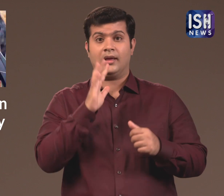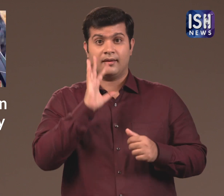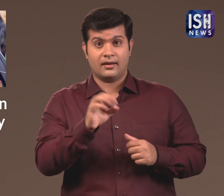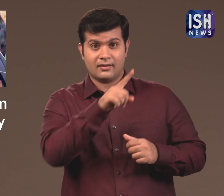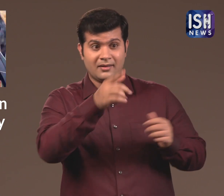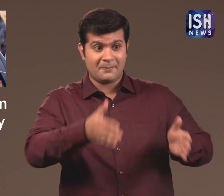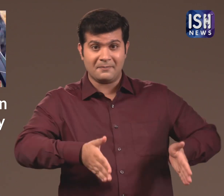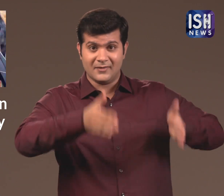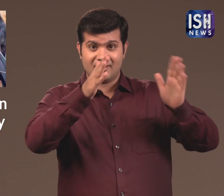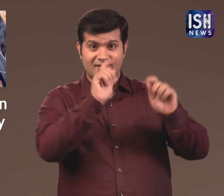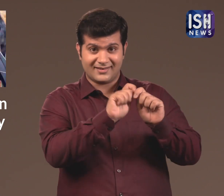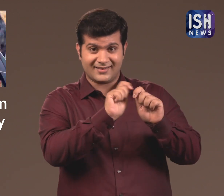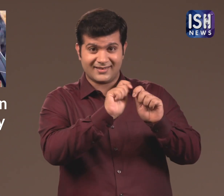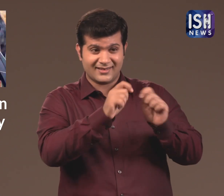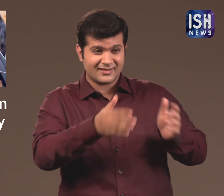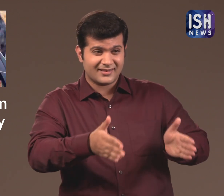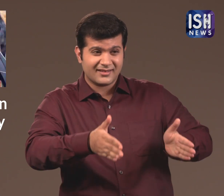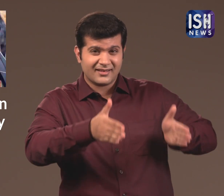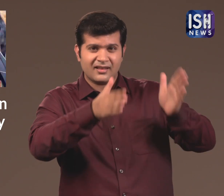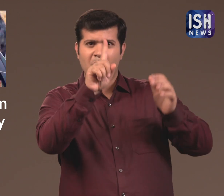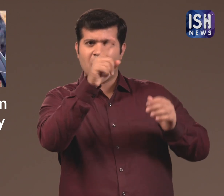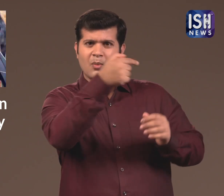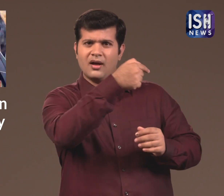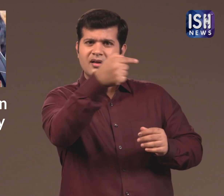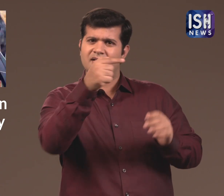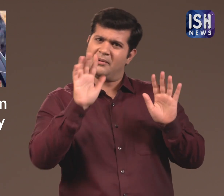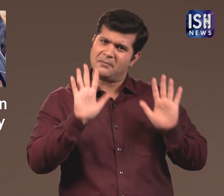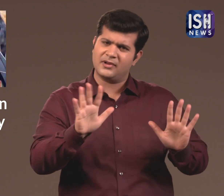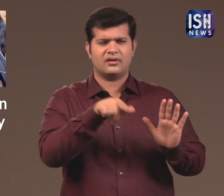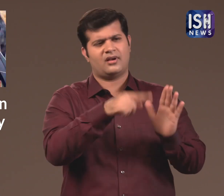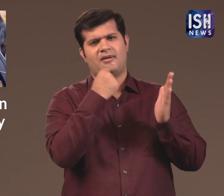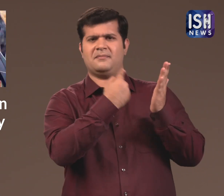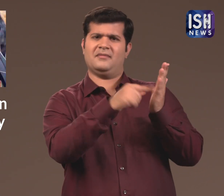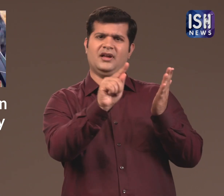The building was permitted only one floor.